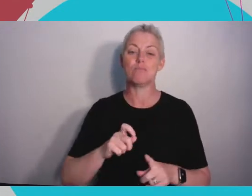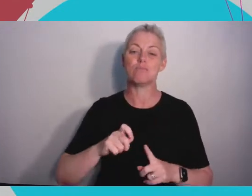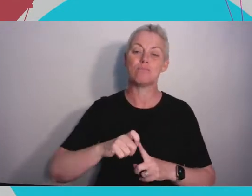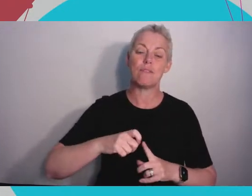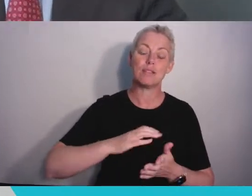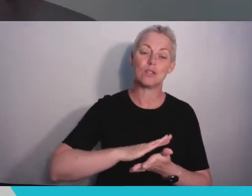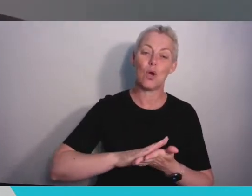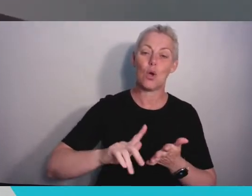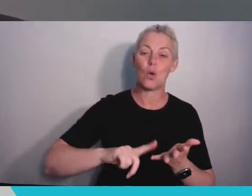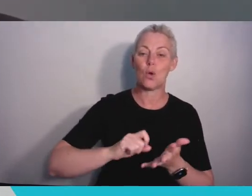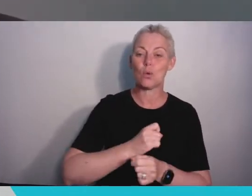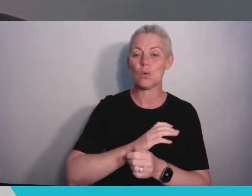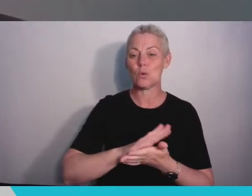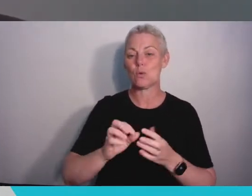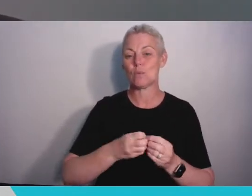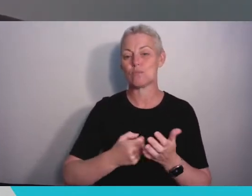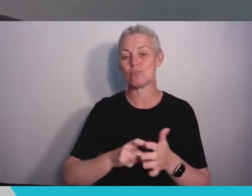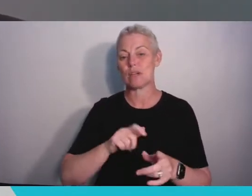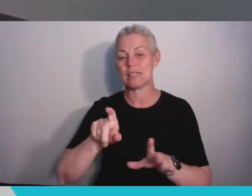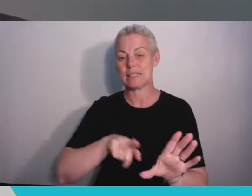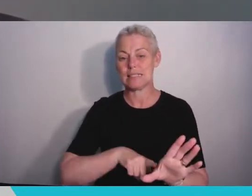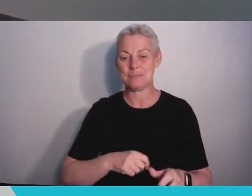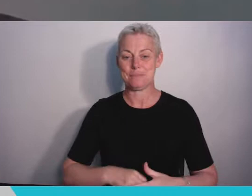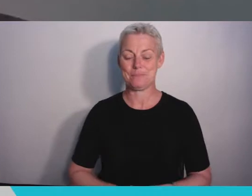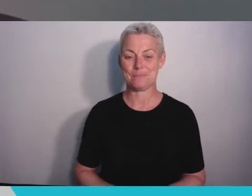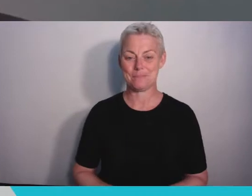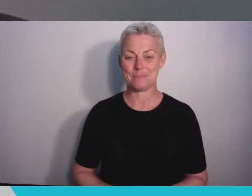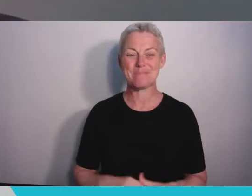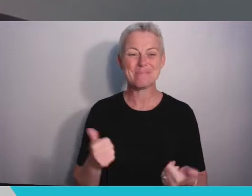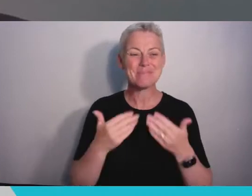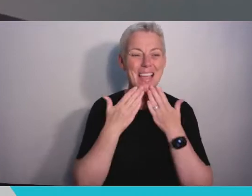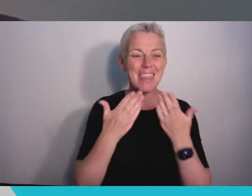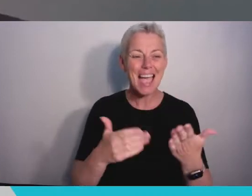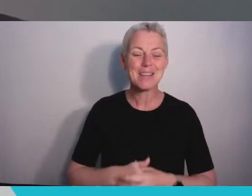Thank you Ian and good morning everybody. Welcome to the University of Bristol to our